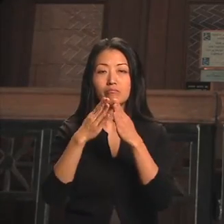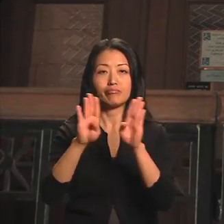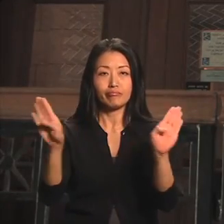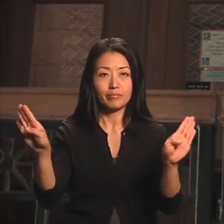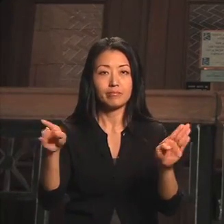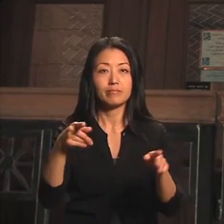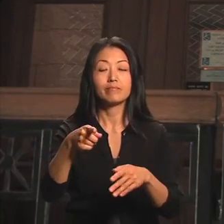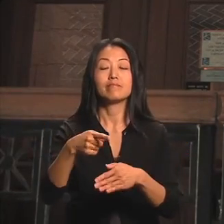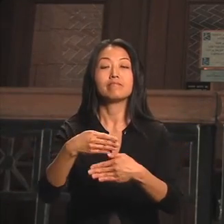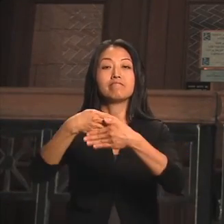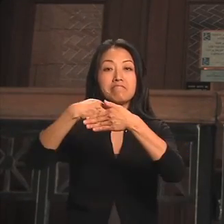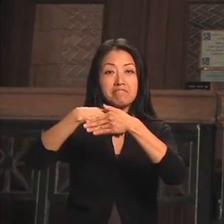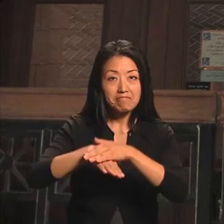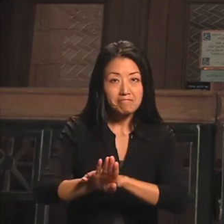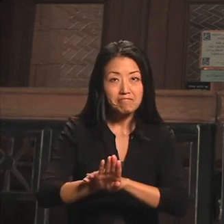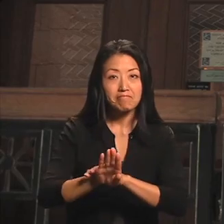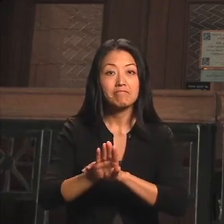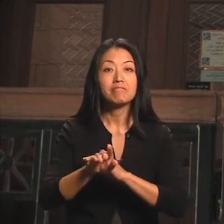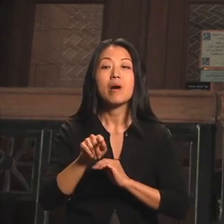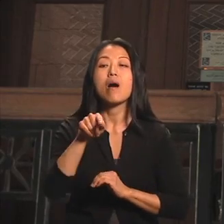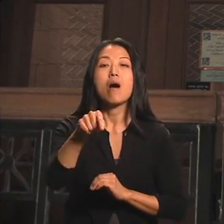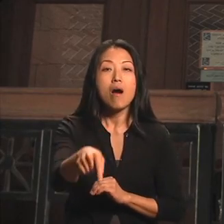Push the security button on the right side of the doorway